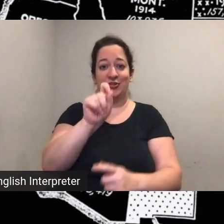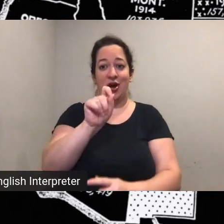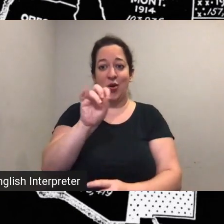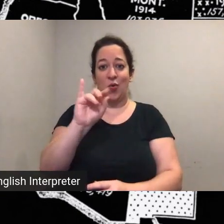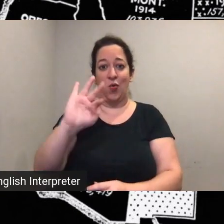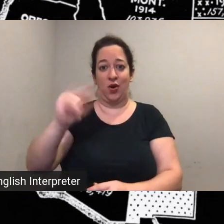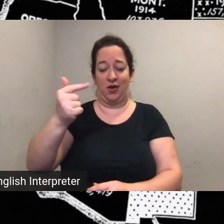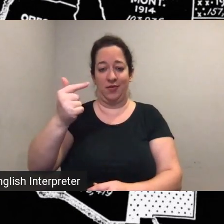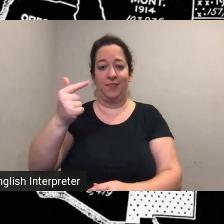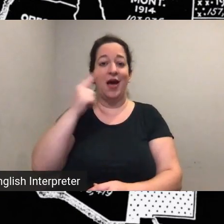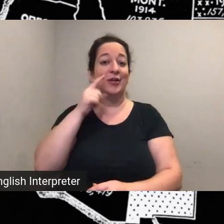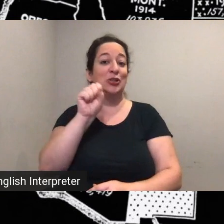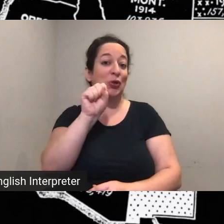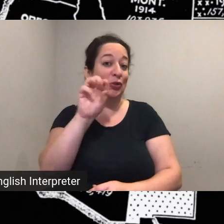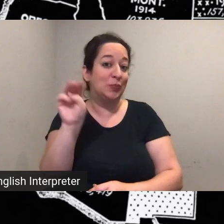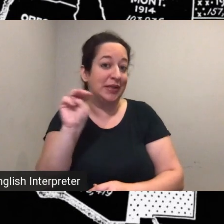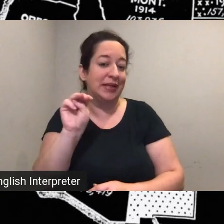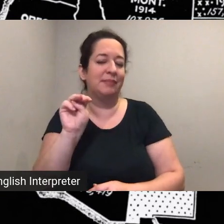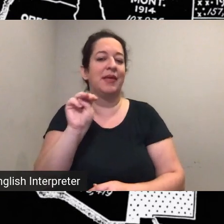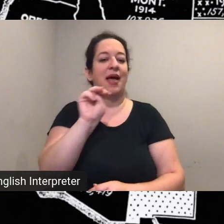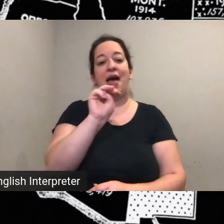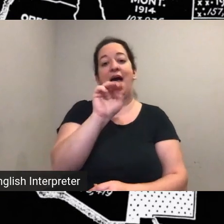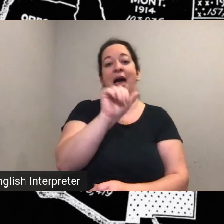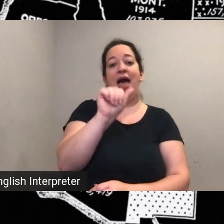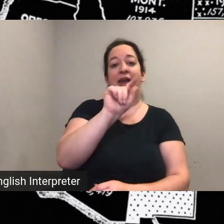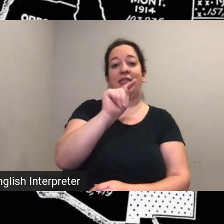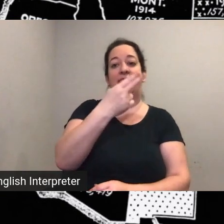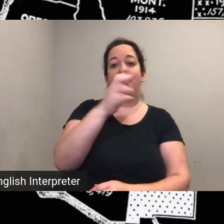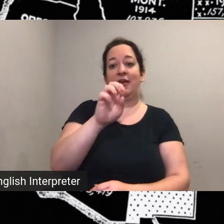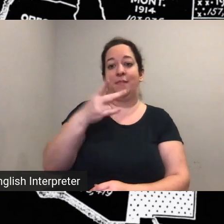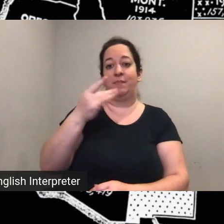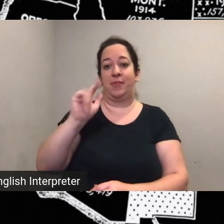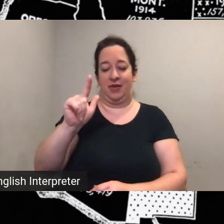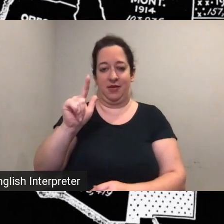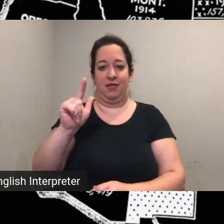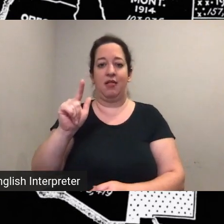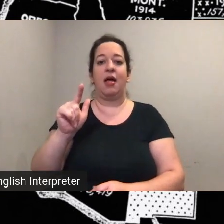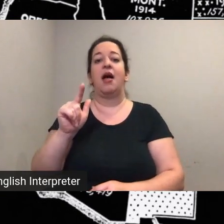on twitter and on facebook and the peel baltimore on instagram